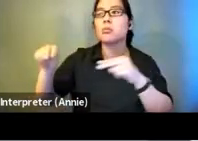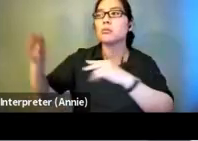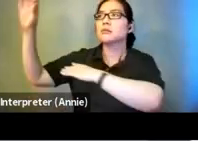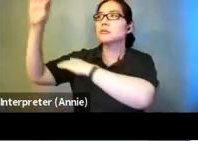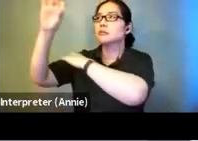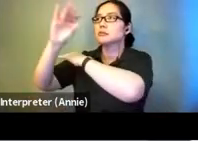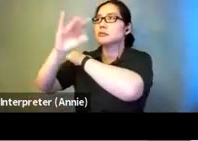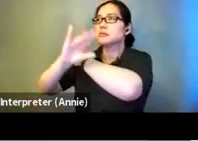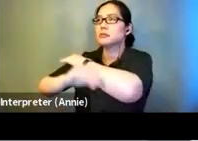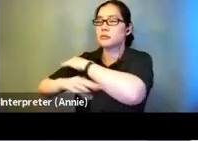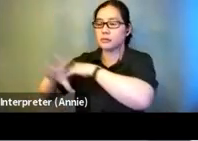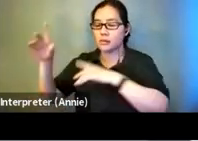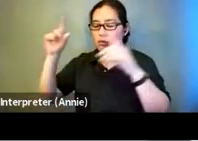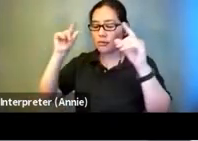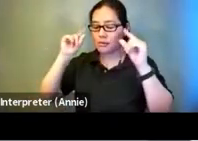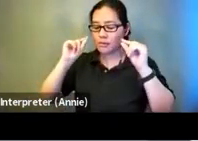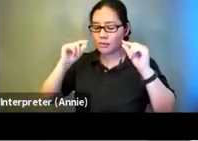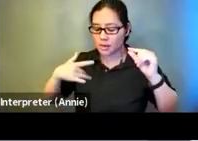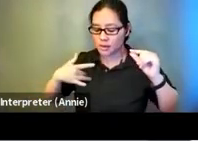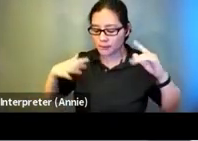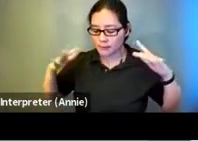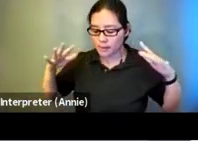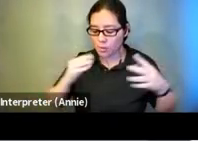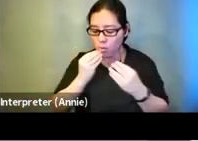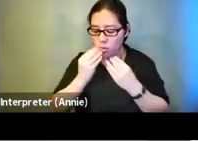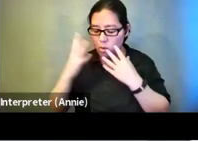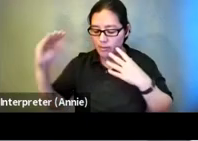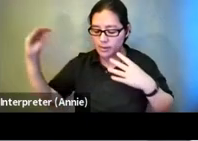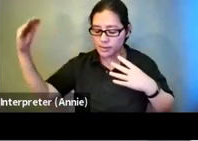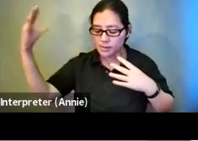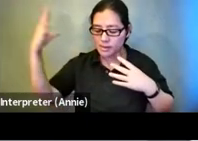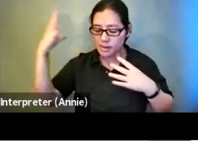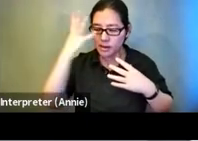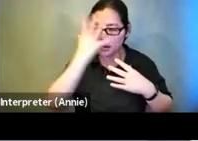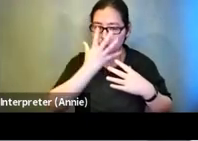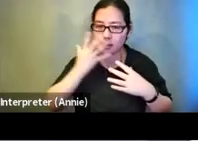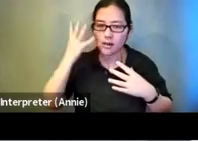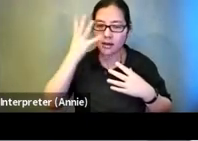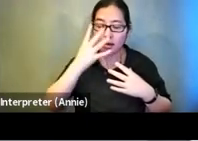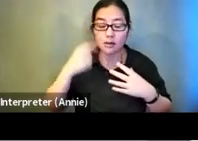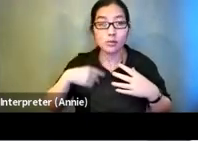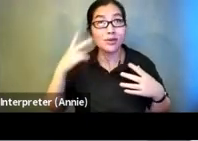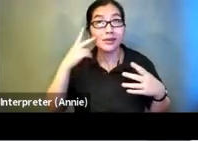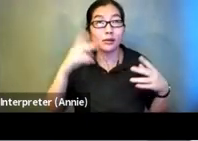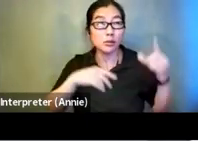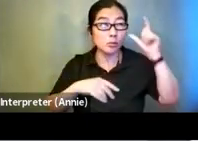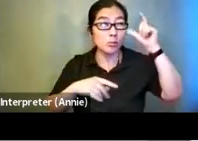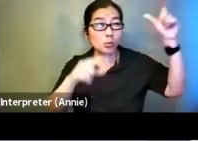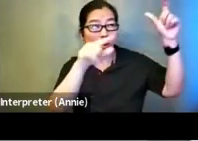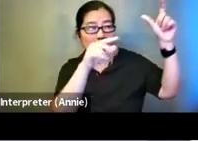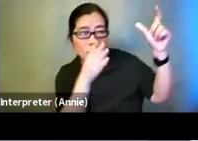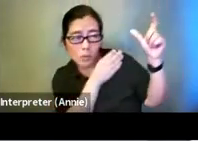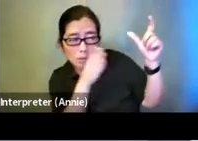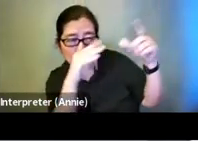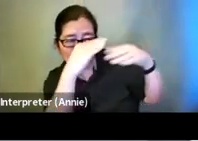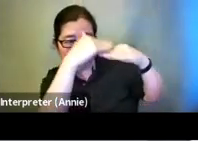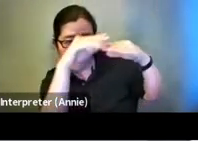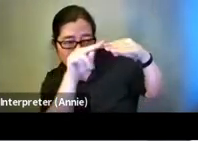closed but she feels the warmth of the sun on her face. We seen the moon between the vents by her feet are a series of